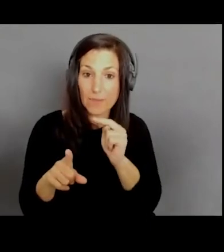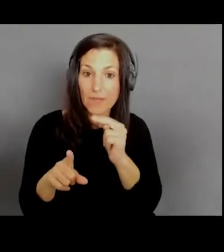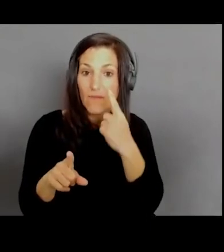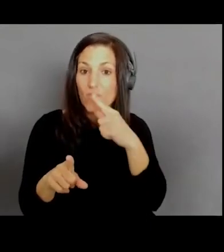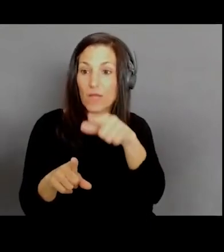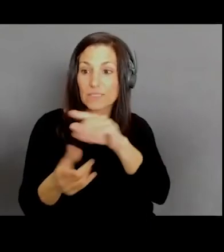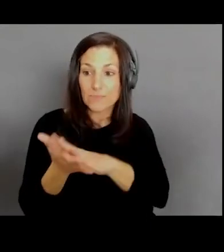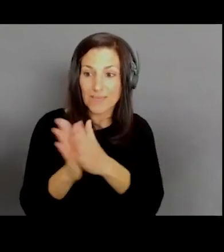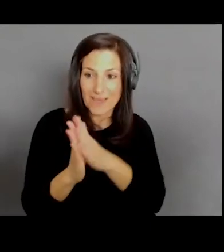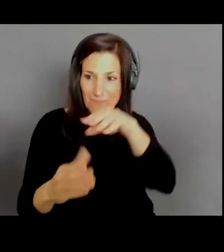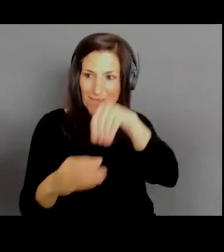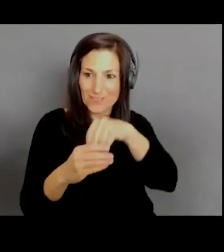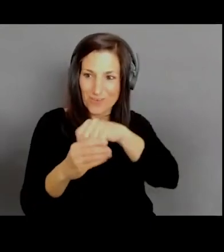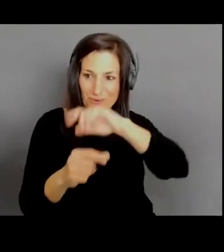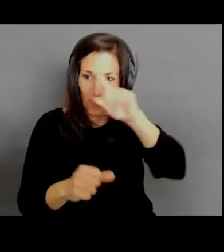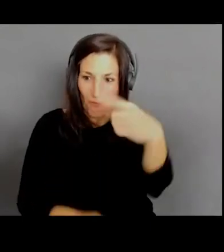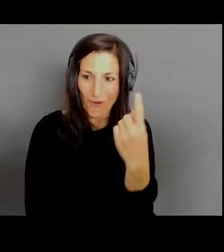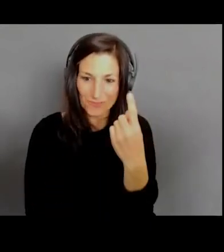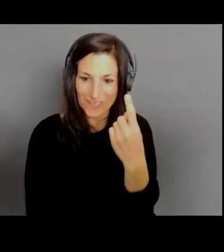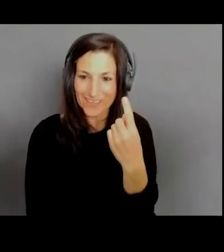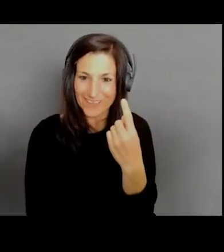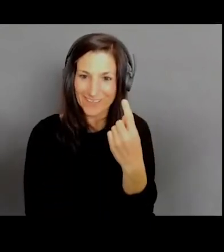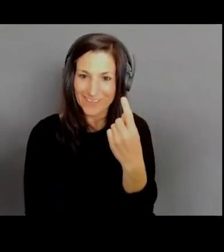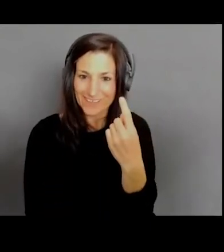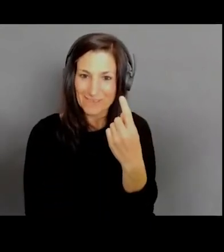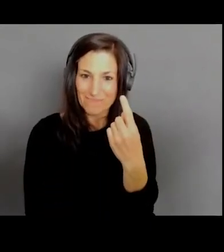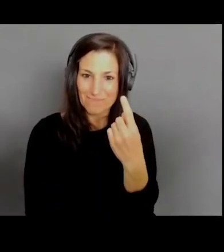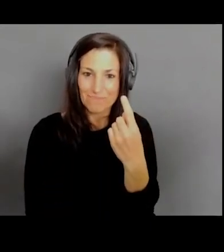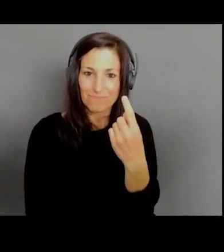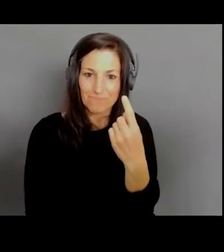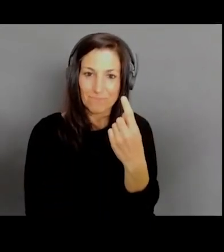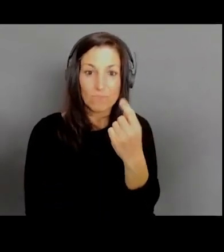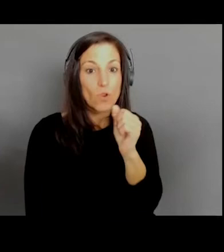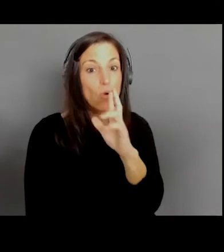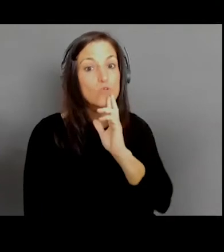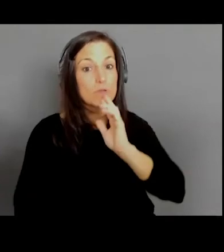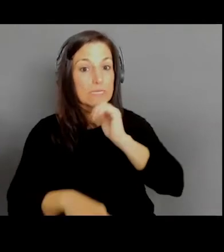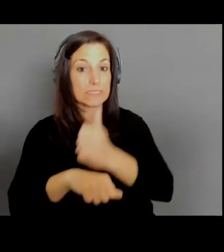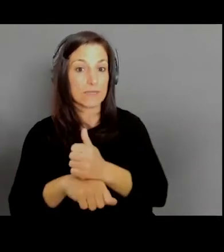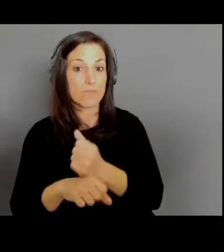or you can set it up so that you can talk to customers or external parties.